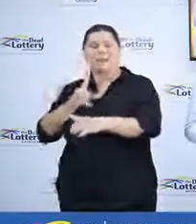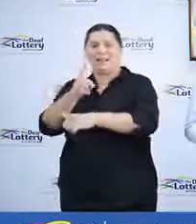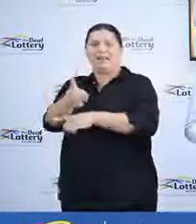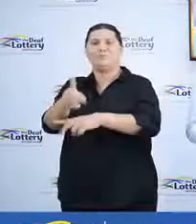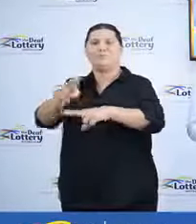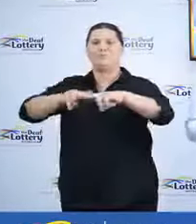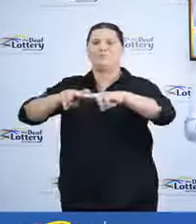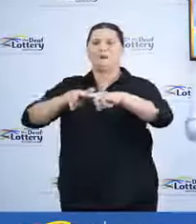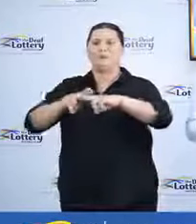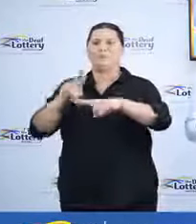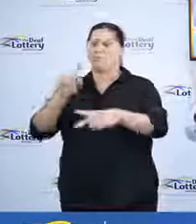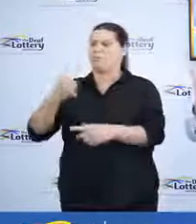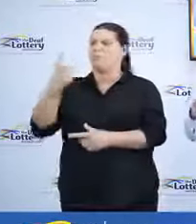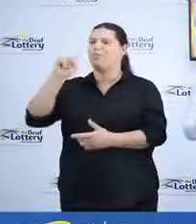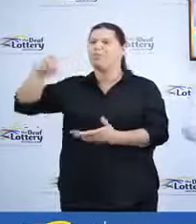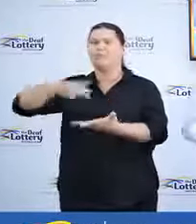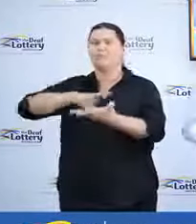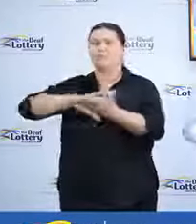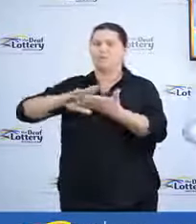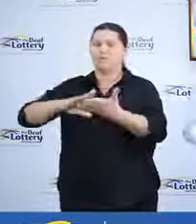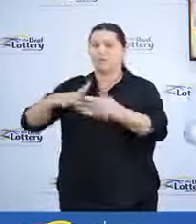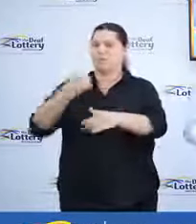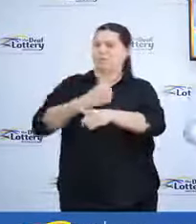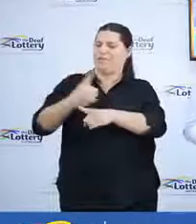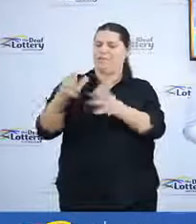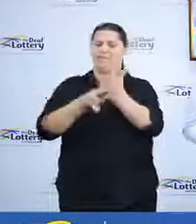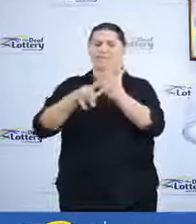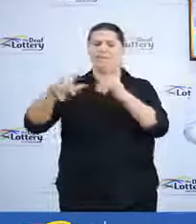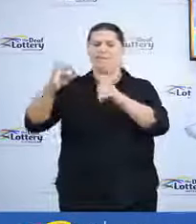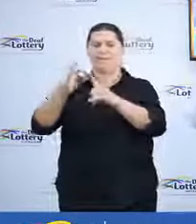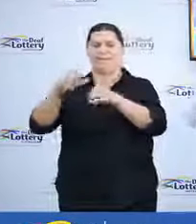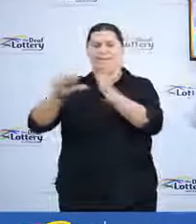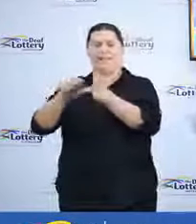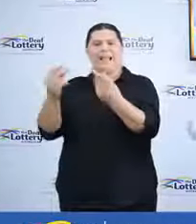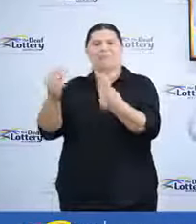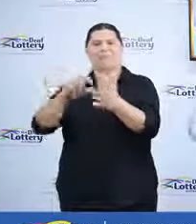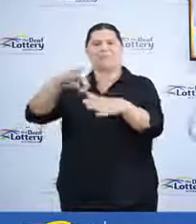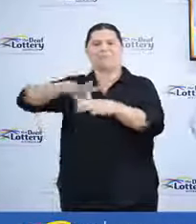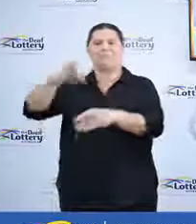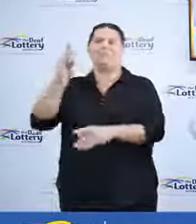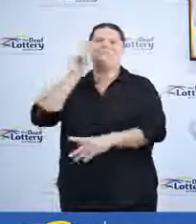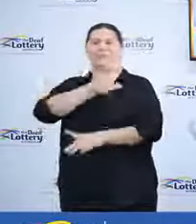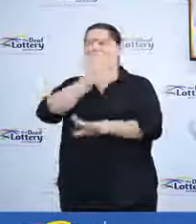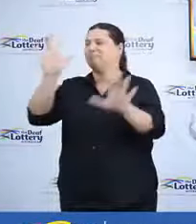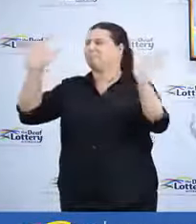for our $1,000 weekly VIP cash draws. See you then.